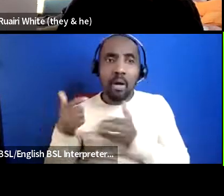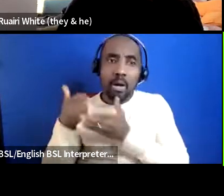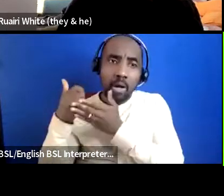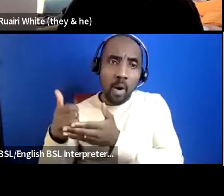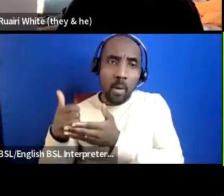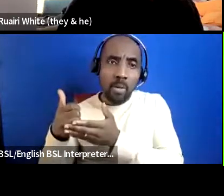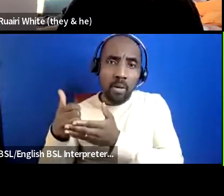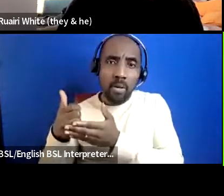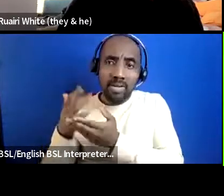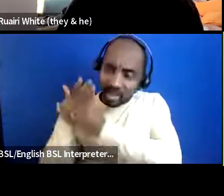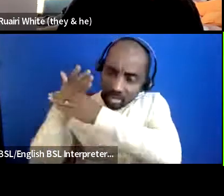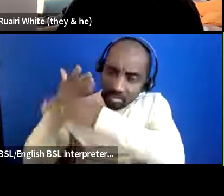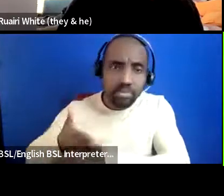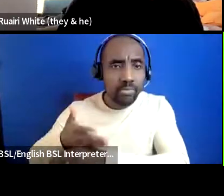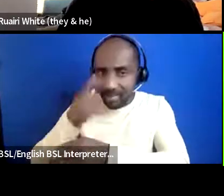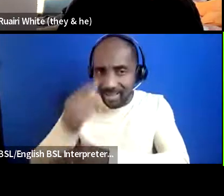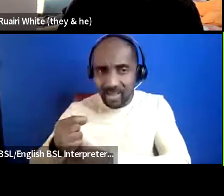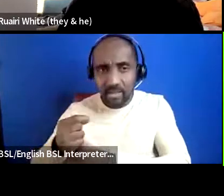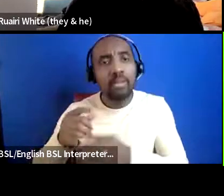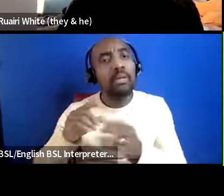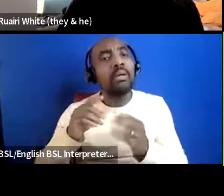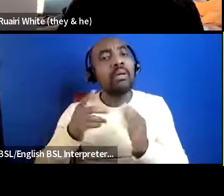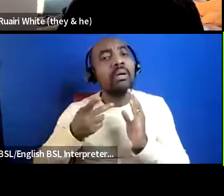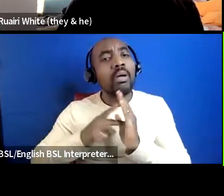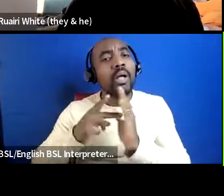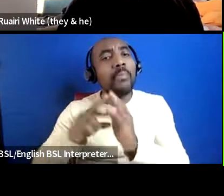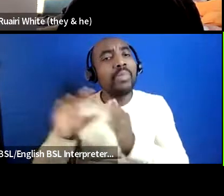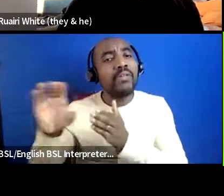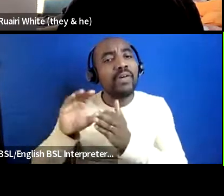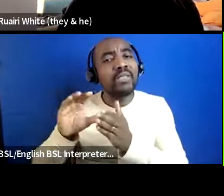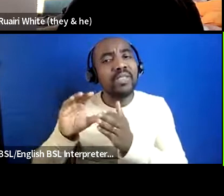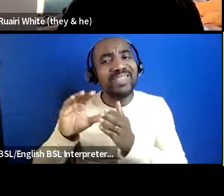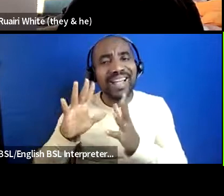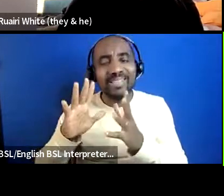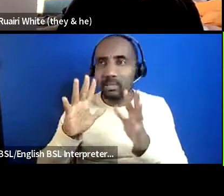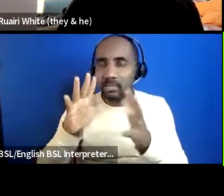so yeah funders and people really unpacking risk and like where does that sit and it's like this